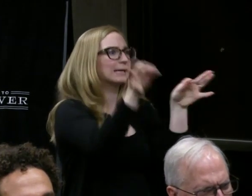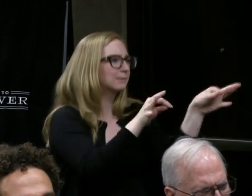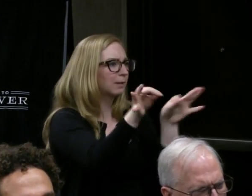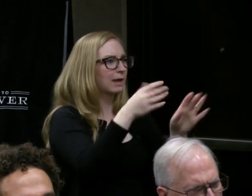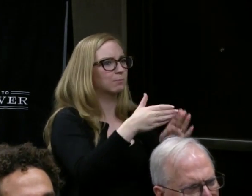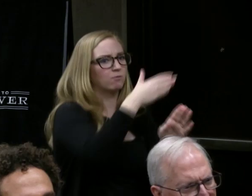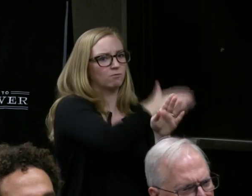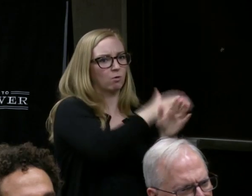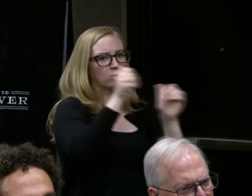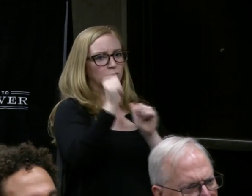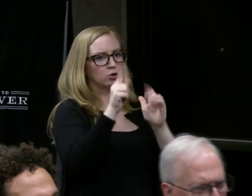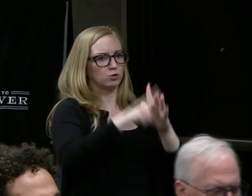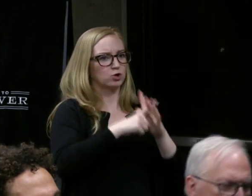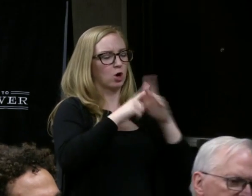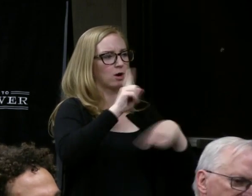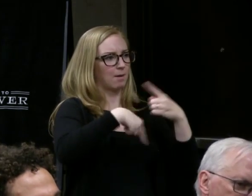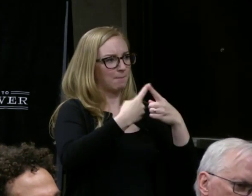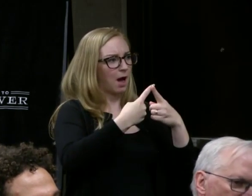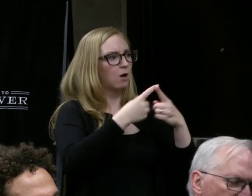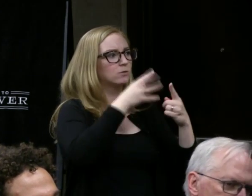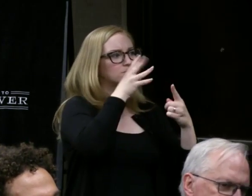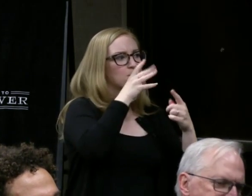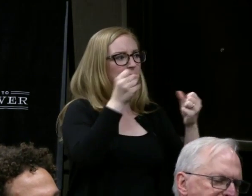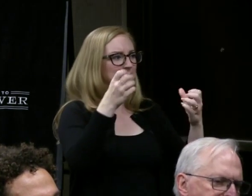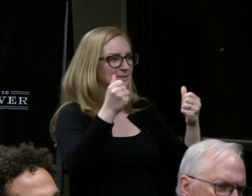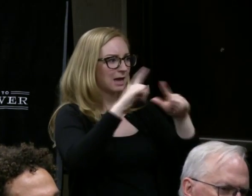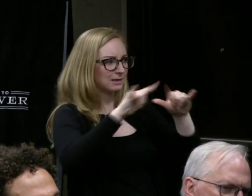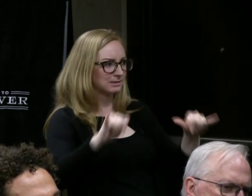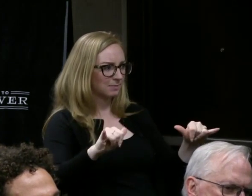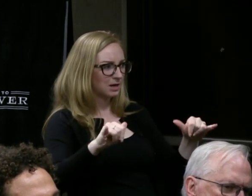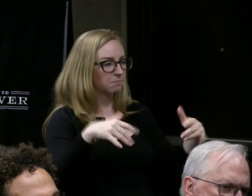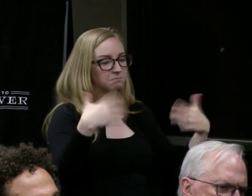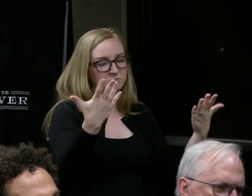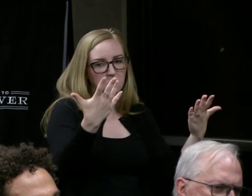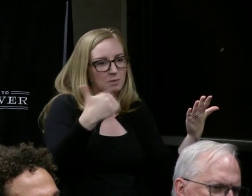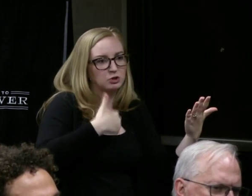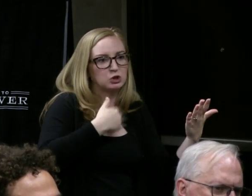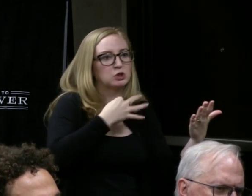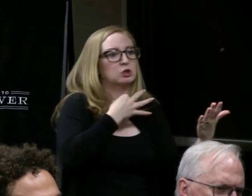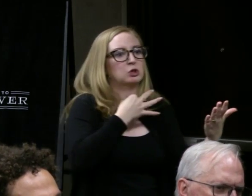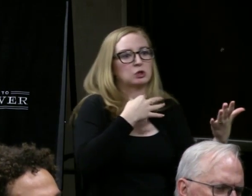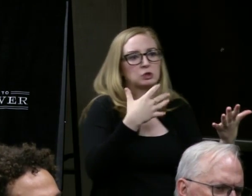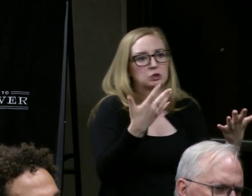We decided yes, but I wonder what are the benefits of that?